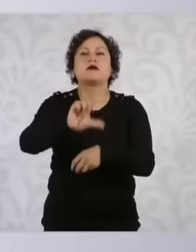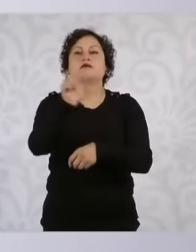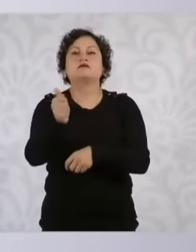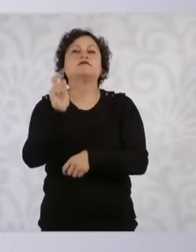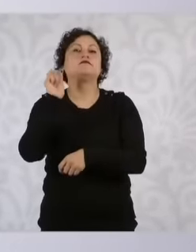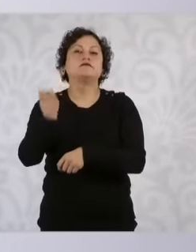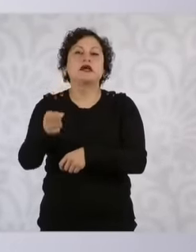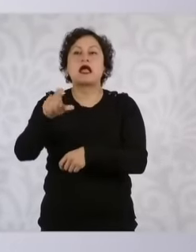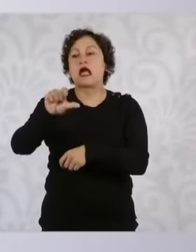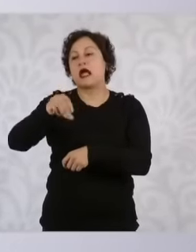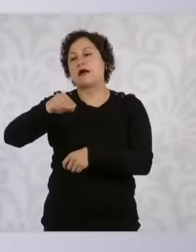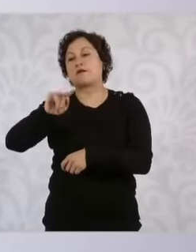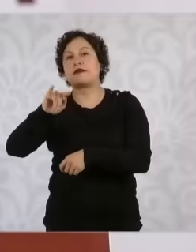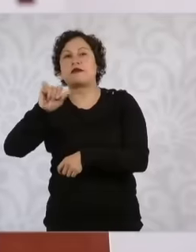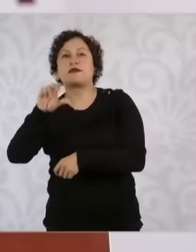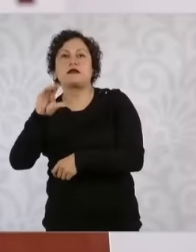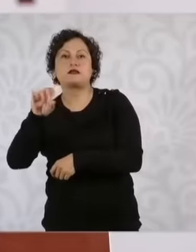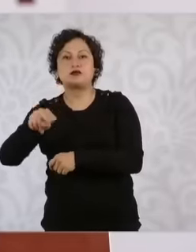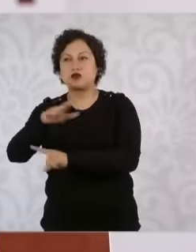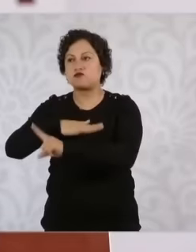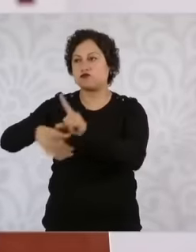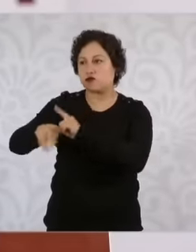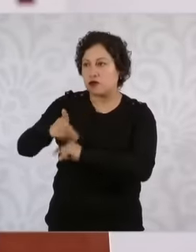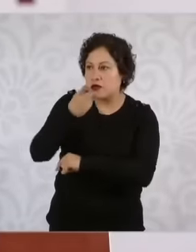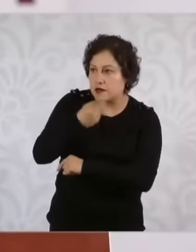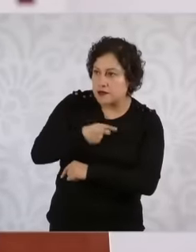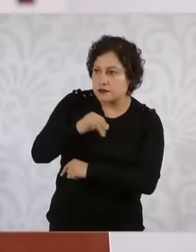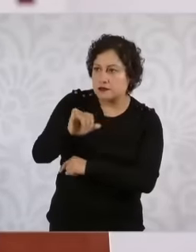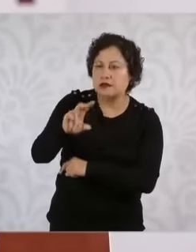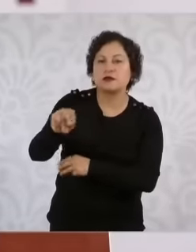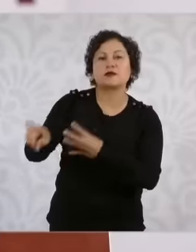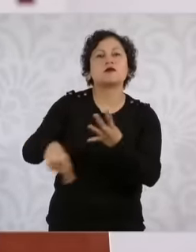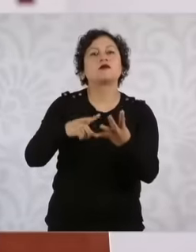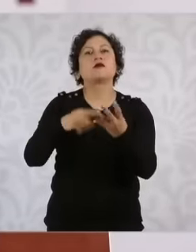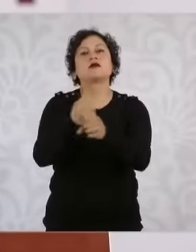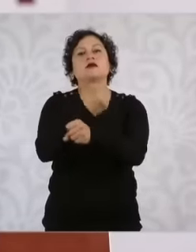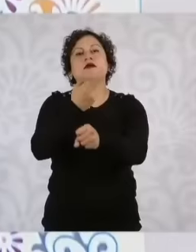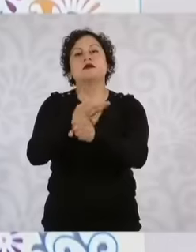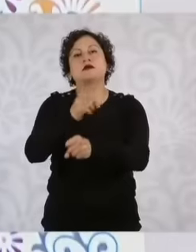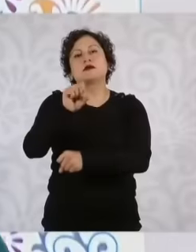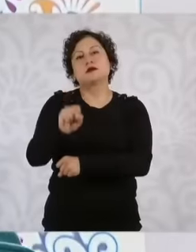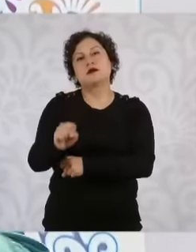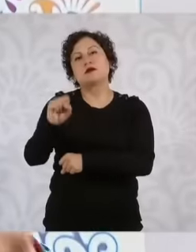Secretariat of Infrastructure, Communications and Transportation is going to receive the resource and there is going to